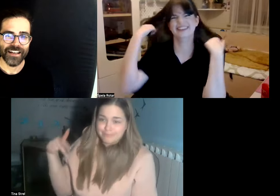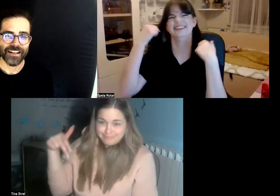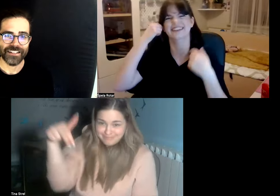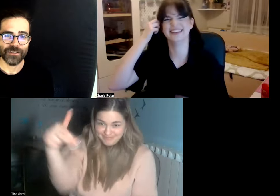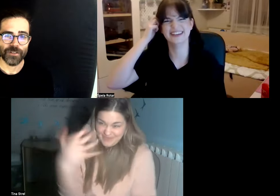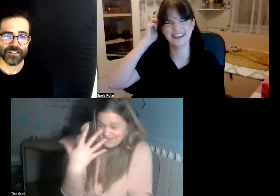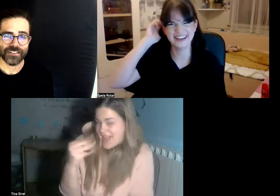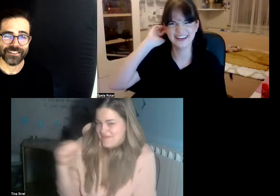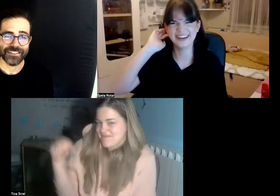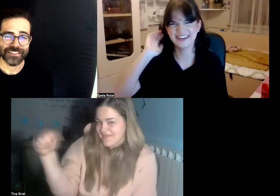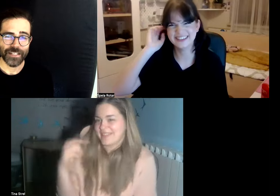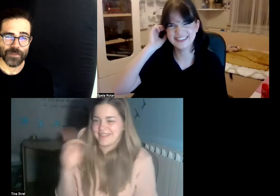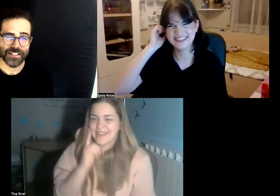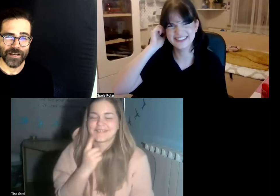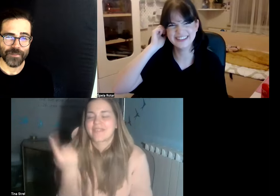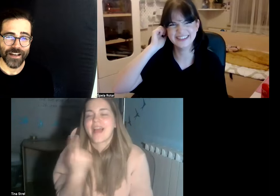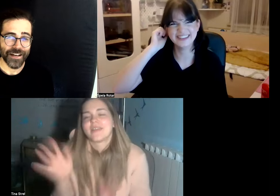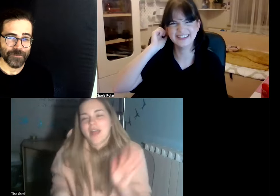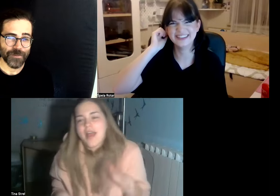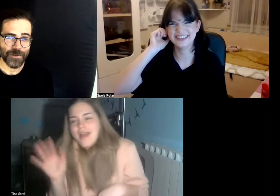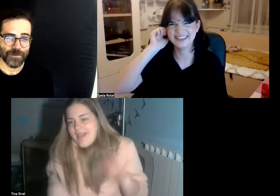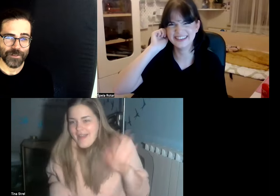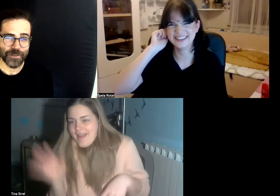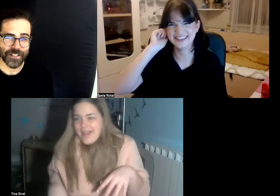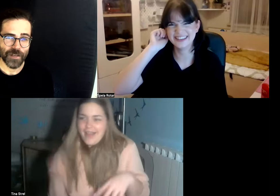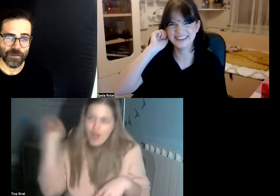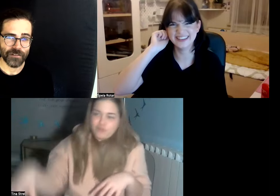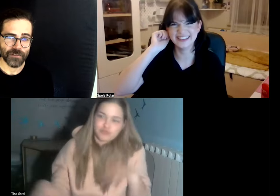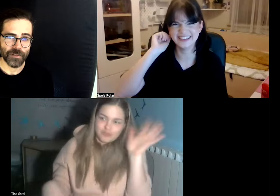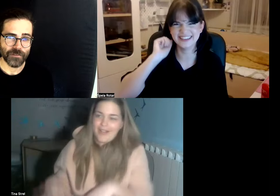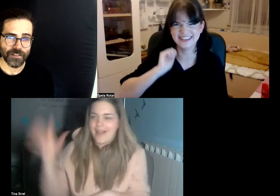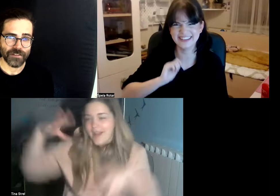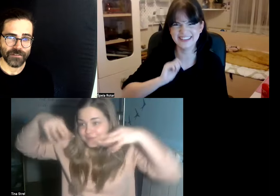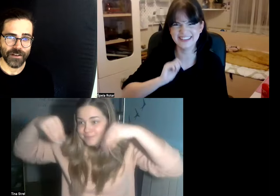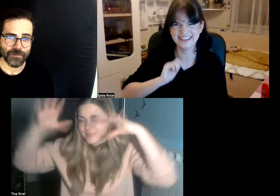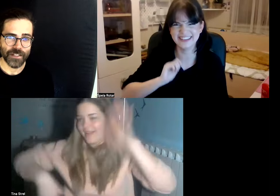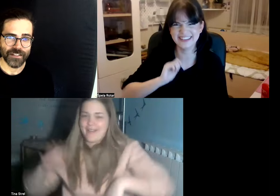I you will give me some time to reach for it maybe even if it's five minutes